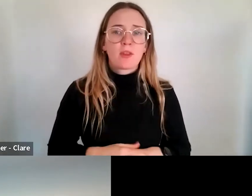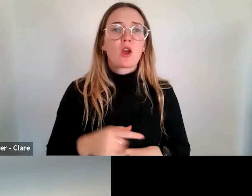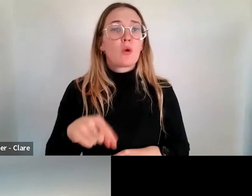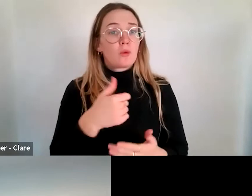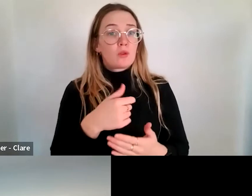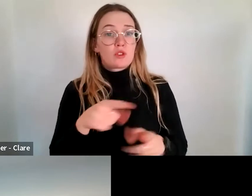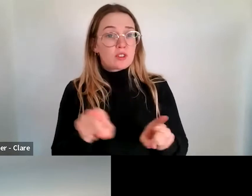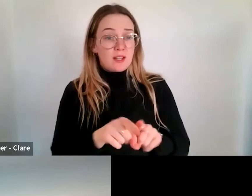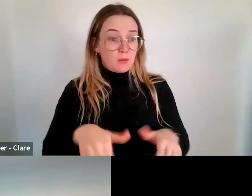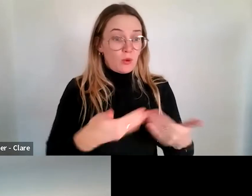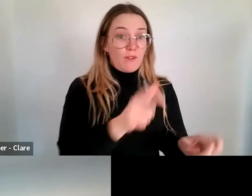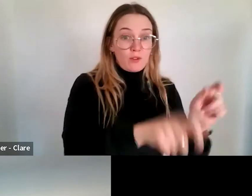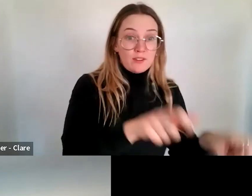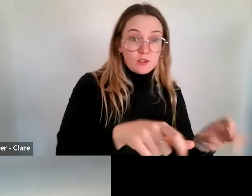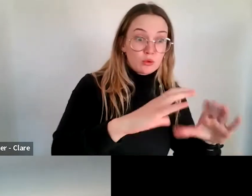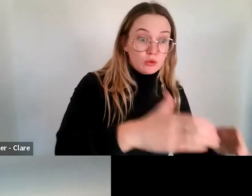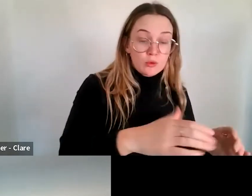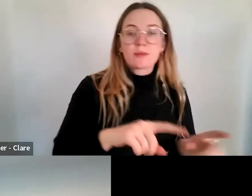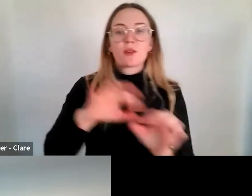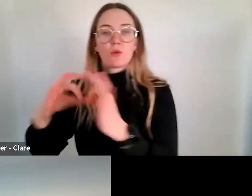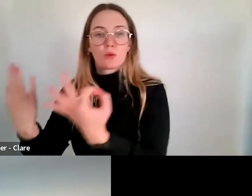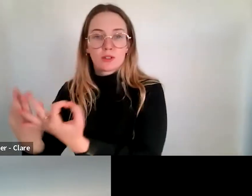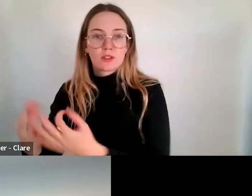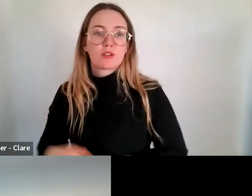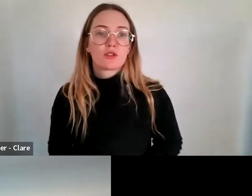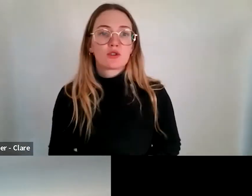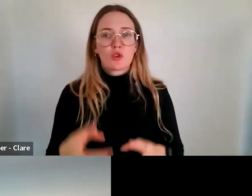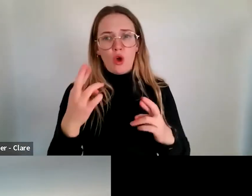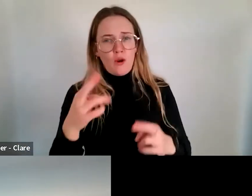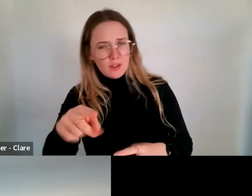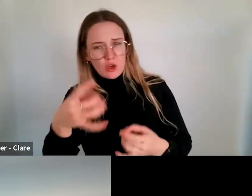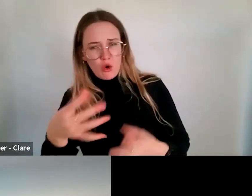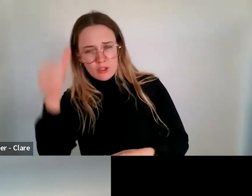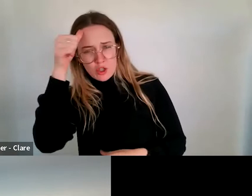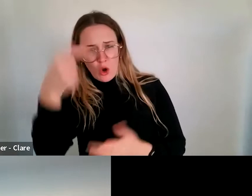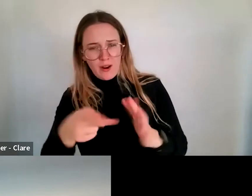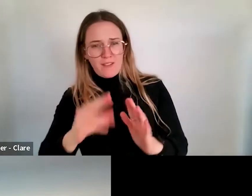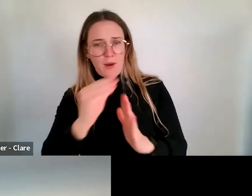hopefully there's some familiarity in terms of that process, if you've applied to the Australia Council before. But I was just curious, from